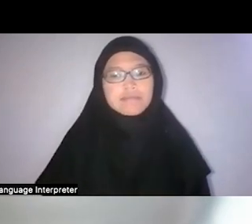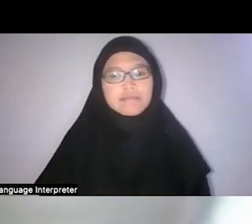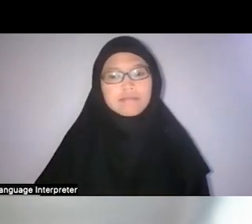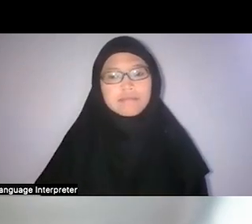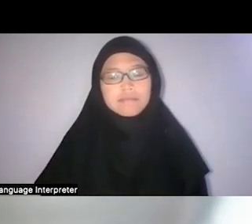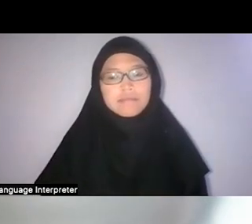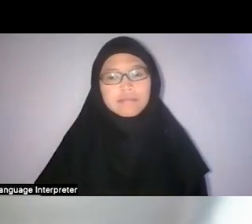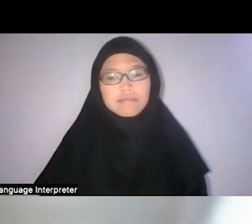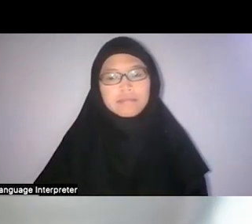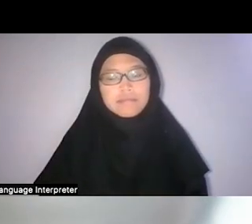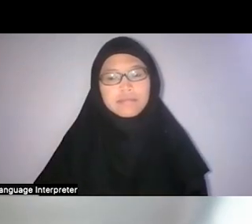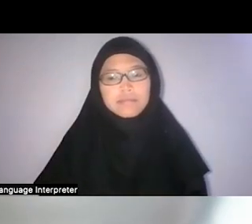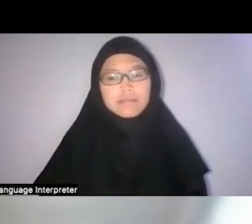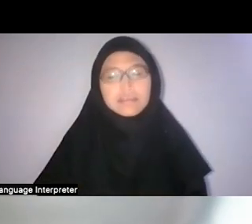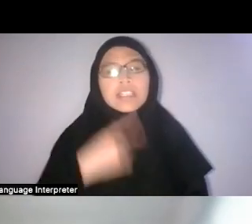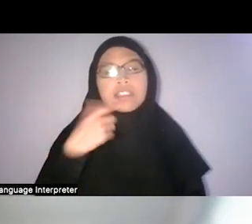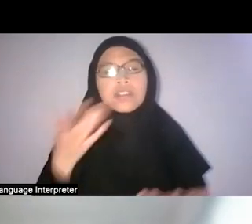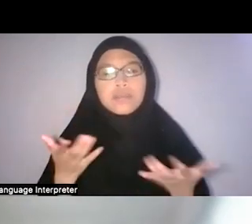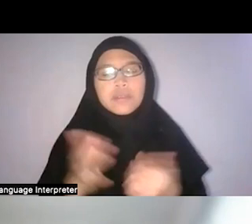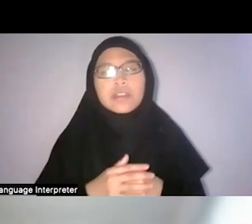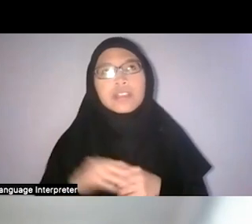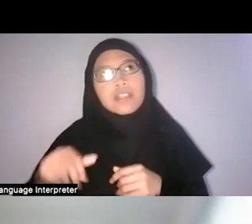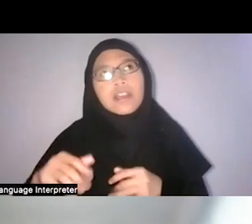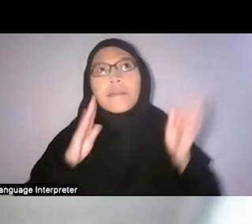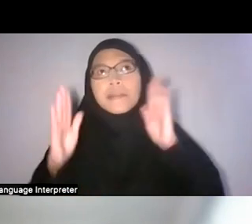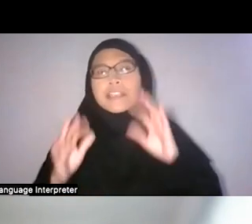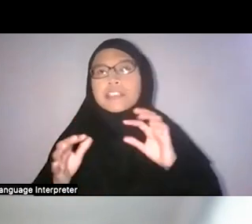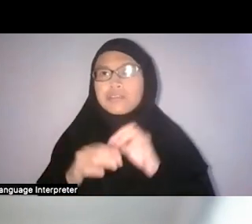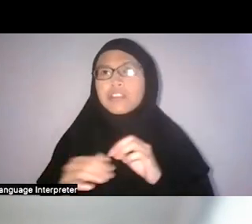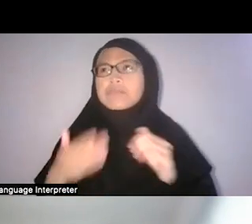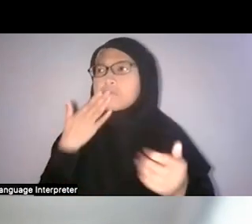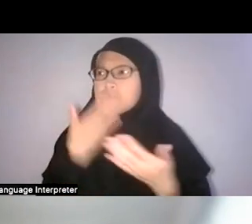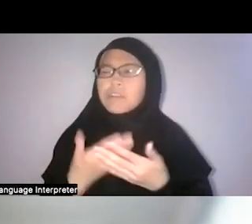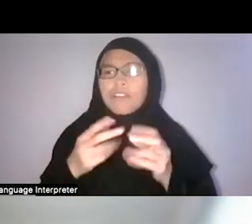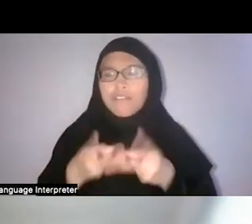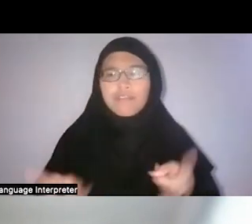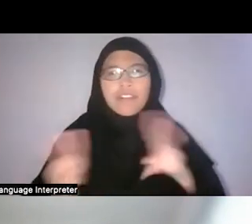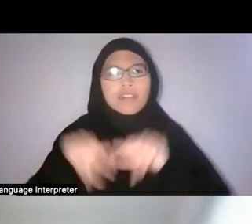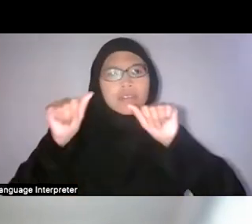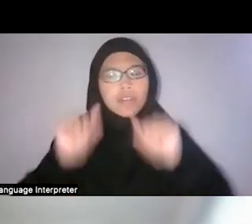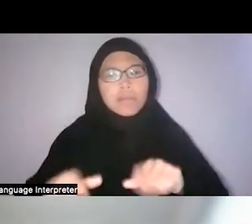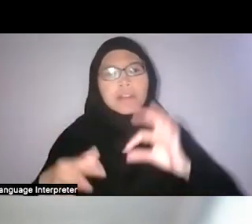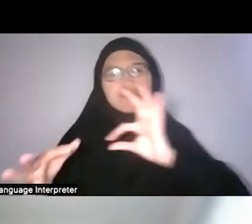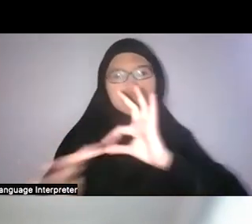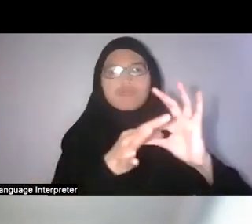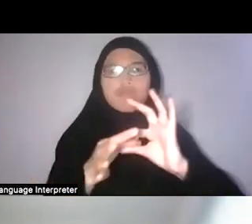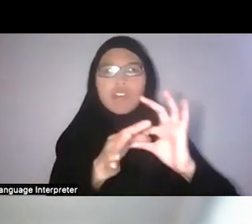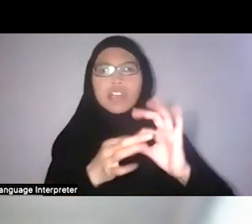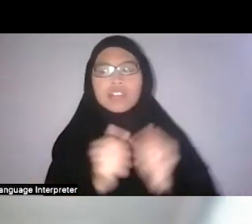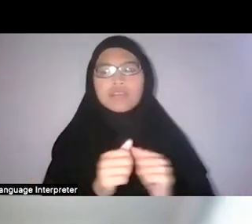And he also mentioned that Malays will be valuable allies to European medicine but we must in the first place gain their confidence.